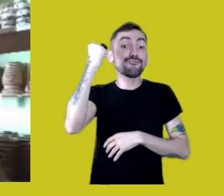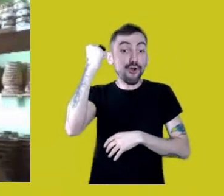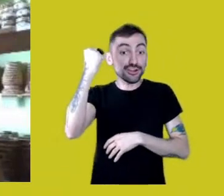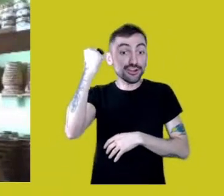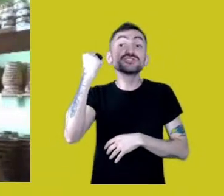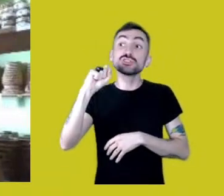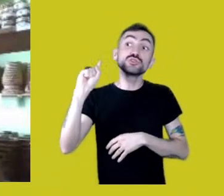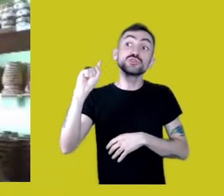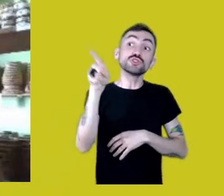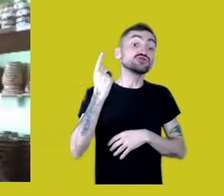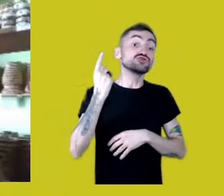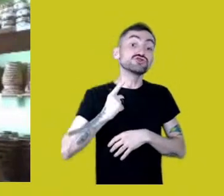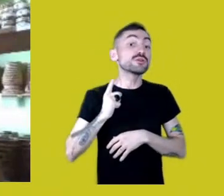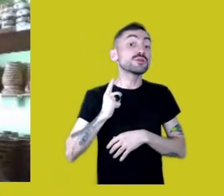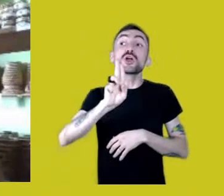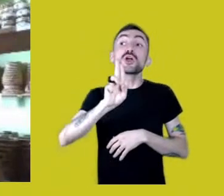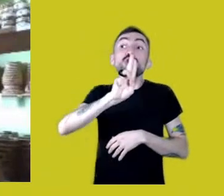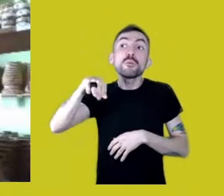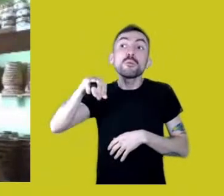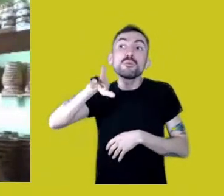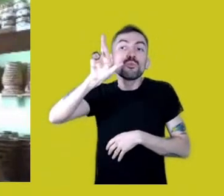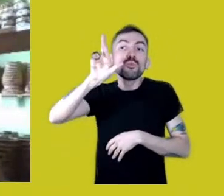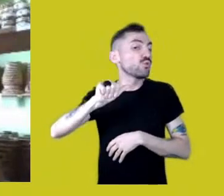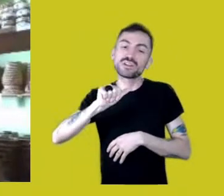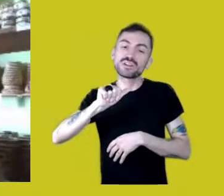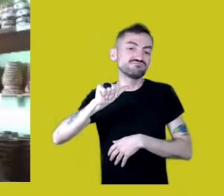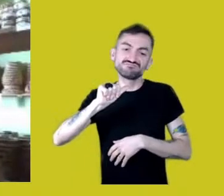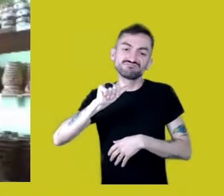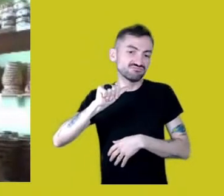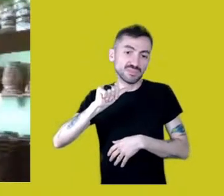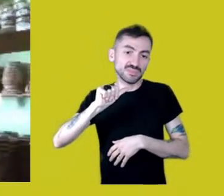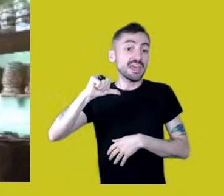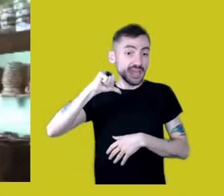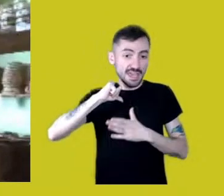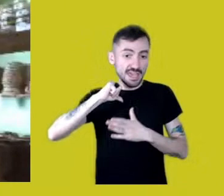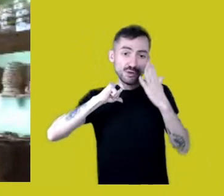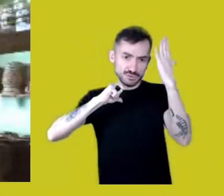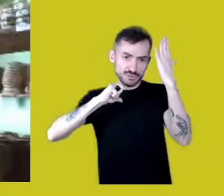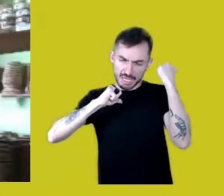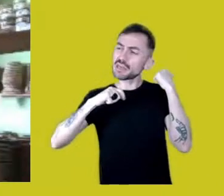I know it’s Mura, so I’ll say, this is Mura.